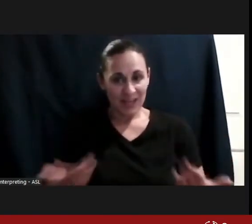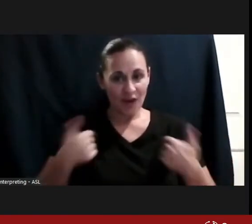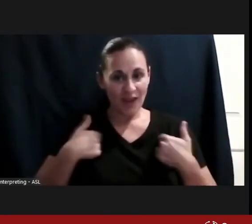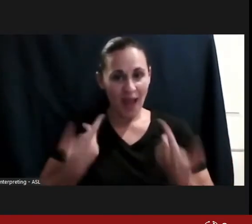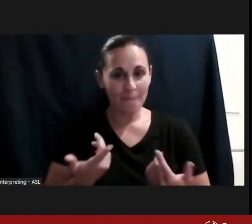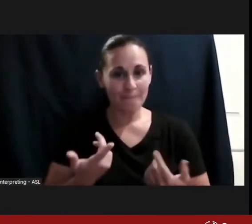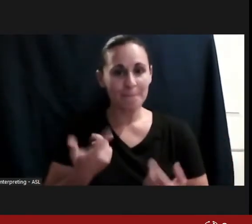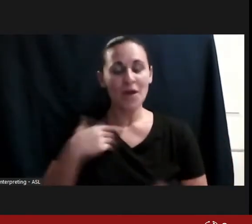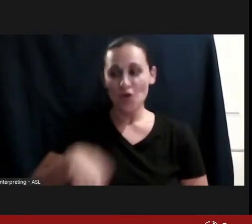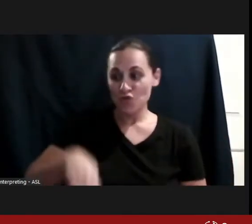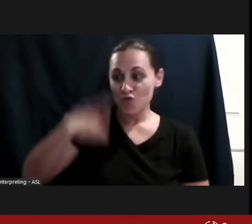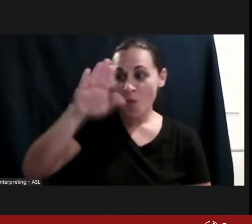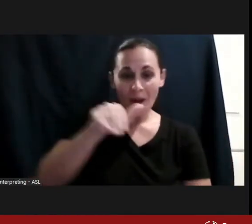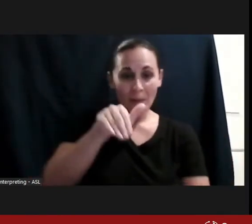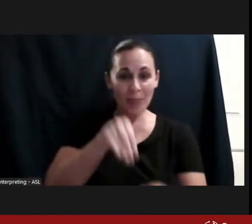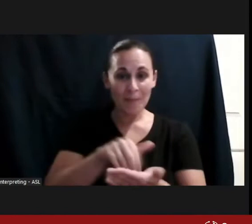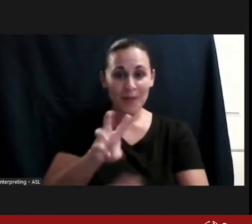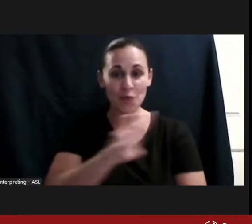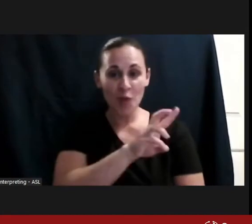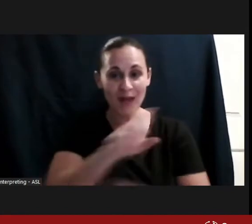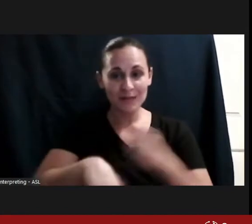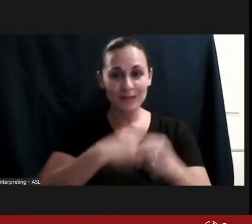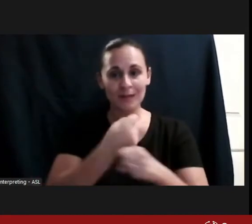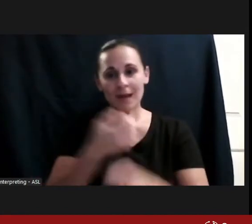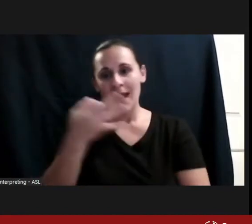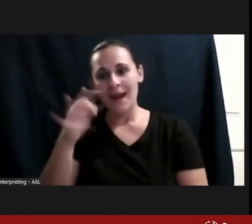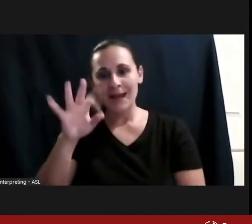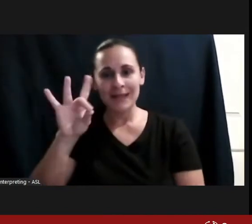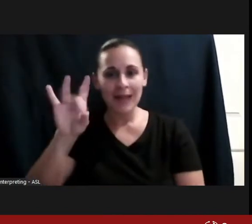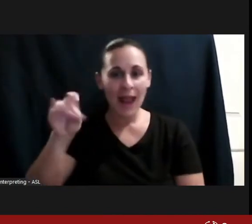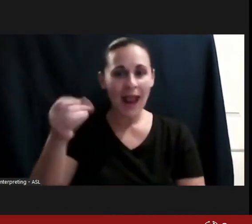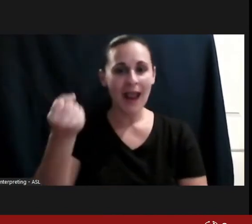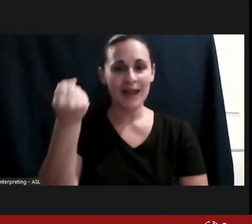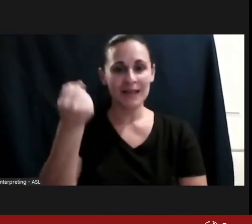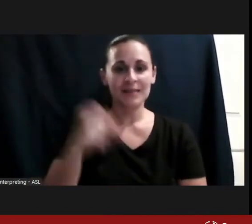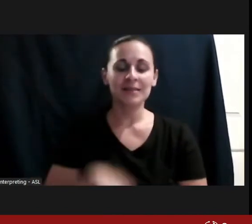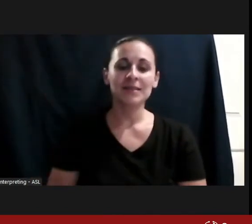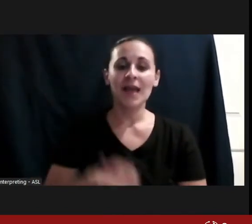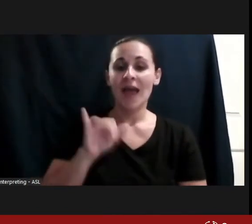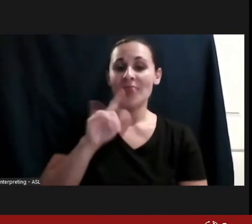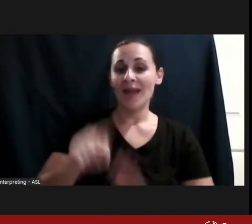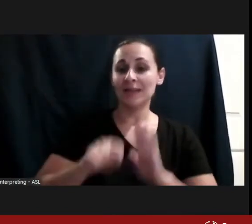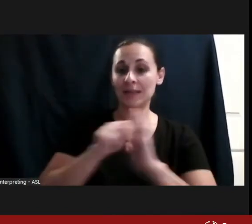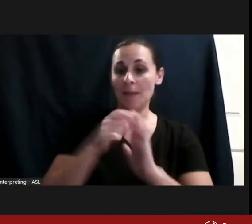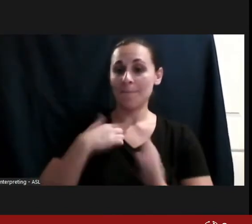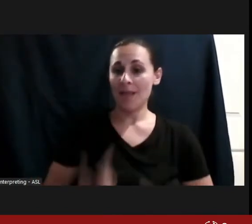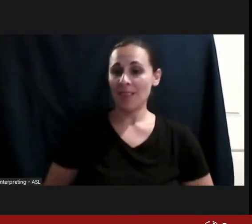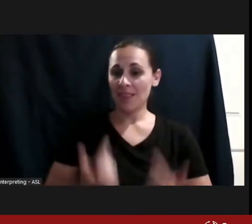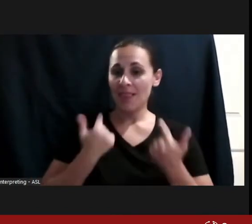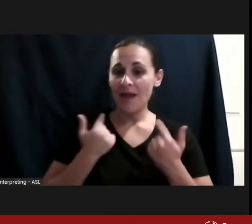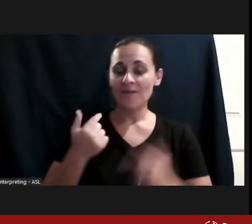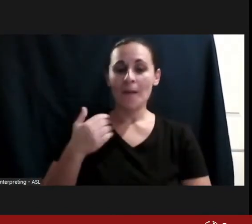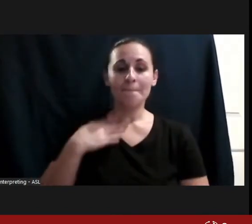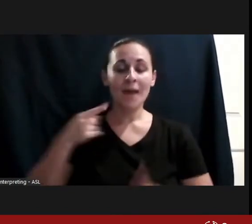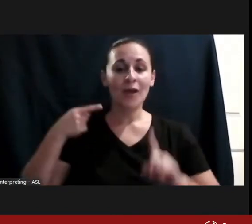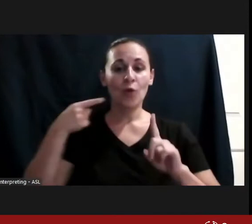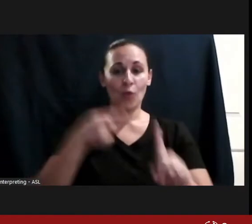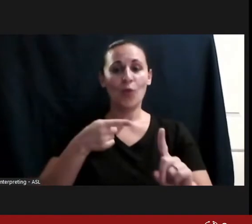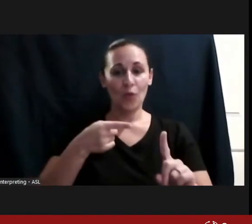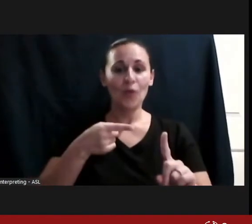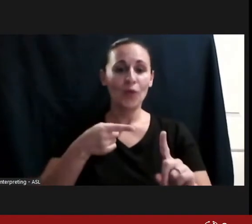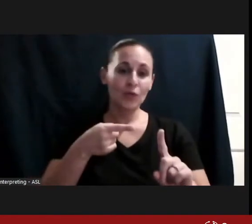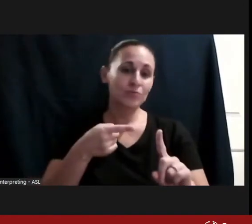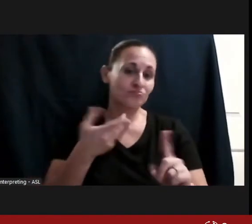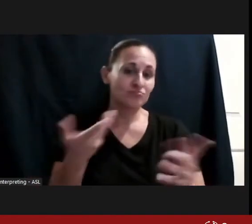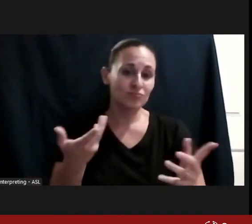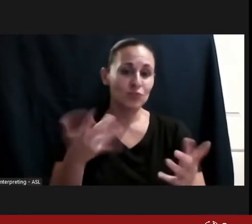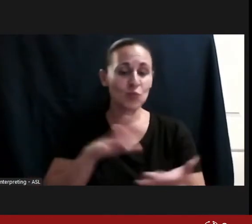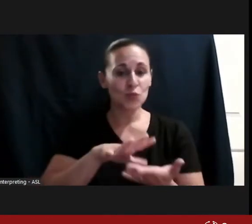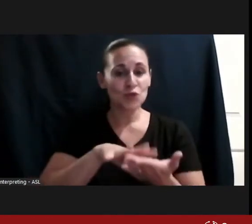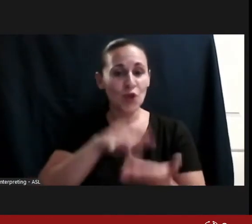in the 80s, and my MO at that time in my life is really to learn how to assimilate and blend in,